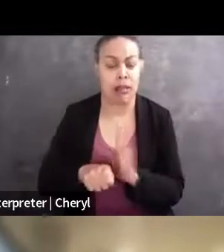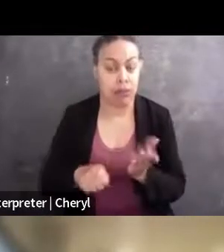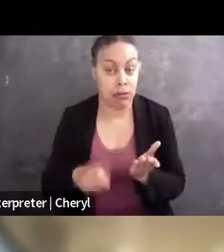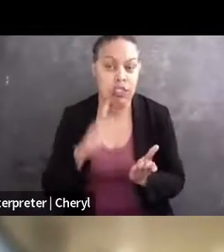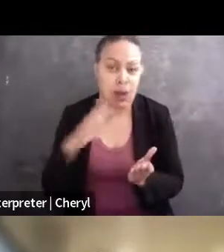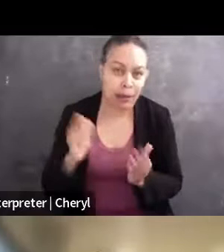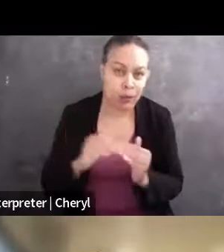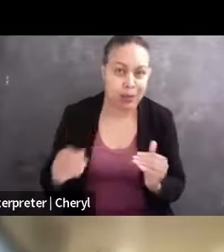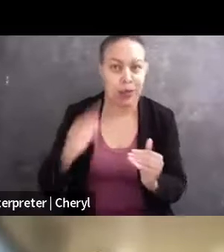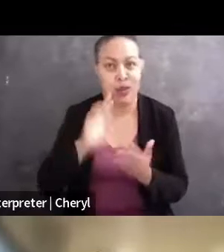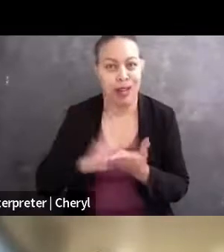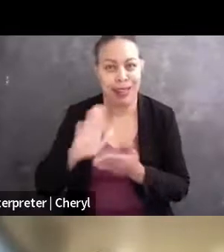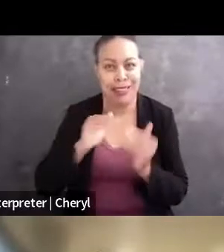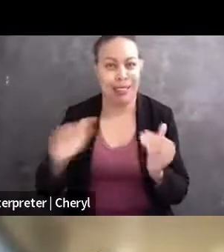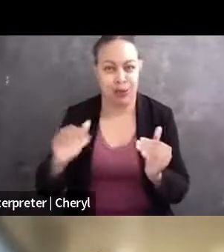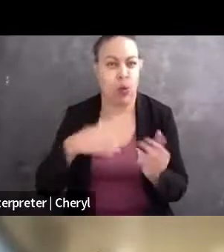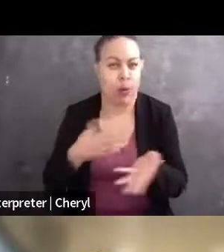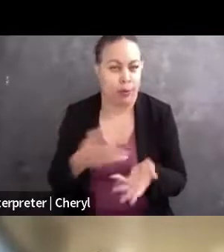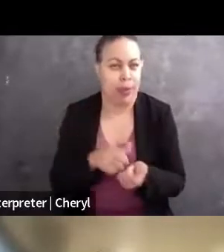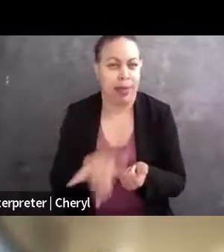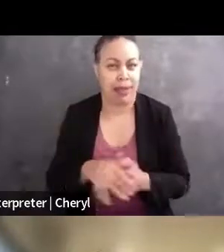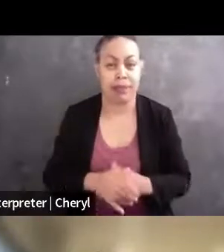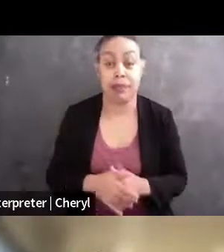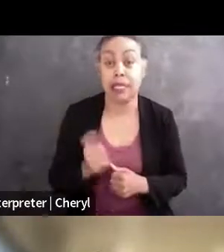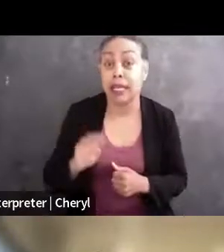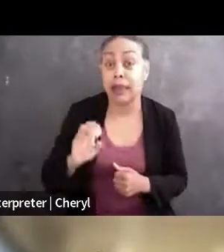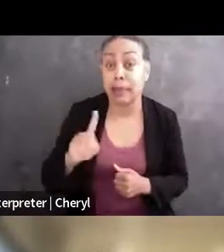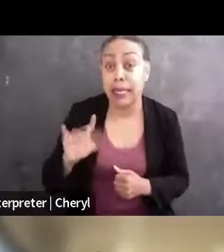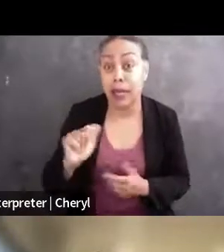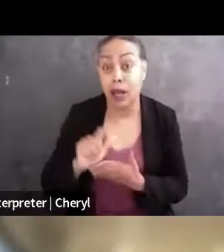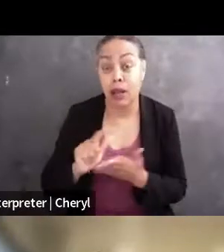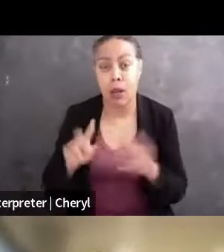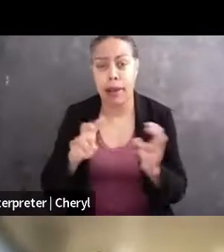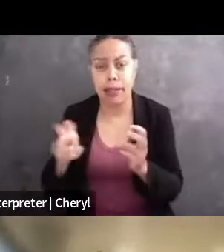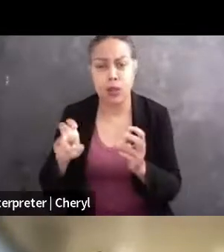Any sort of media law issue you can think of that professional journalists face,